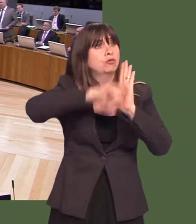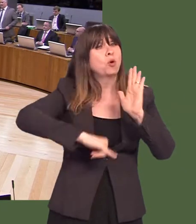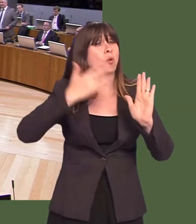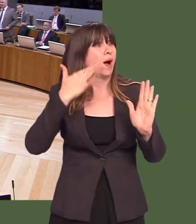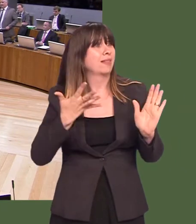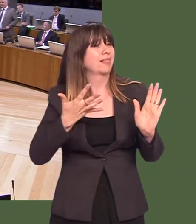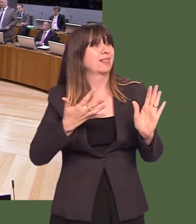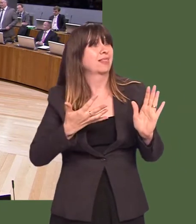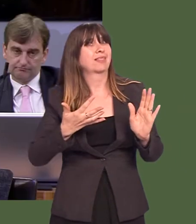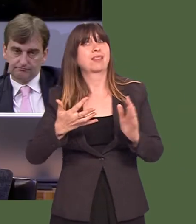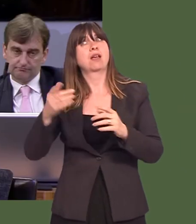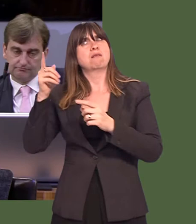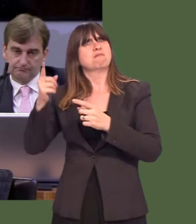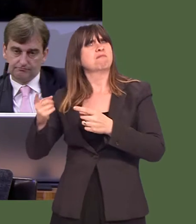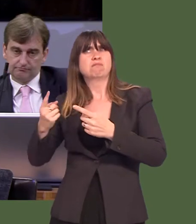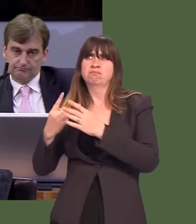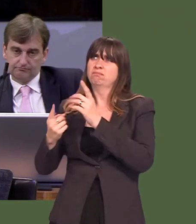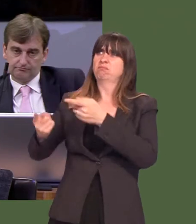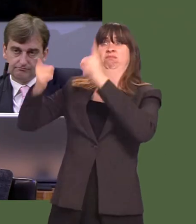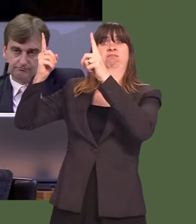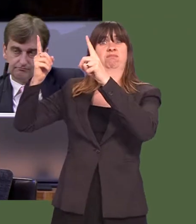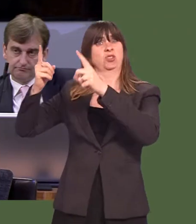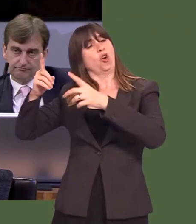As I said, this isnít a politician whoís saying this report should be made available;